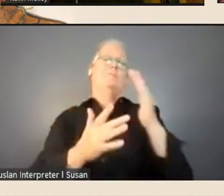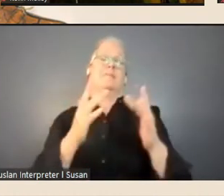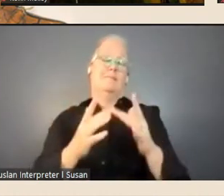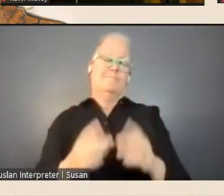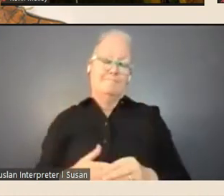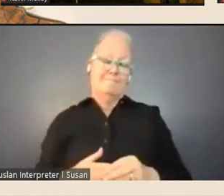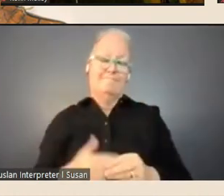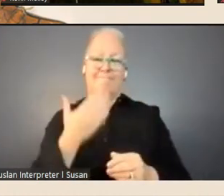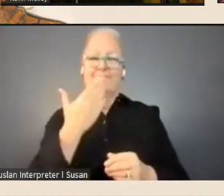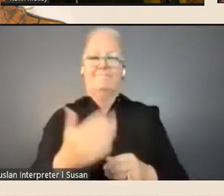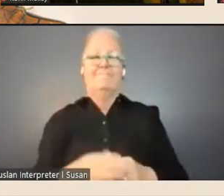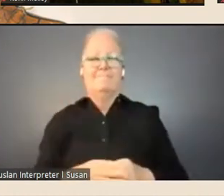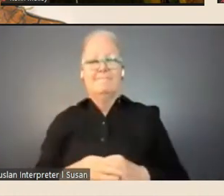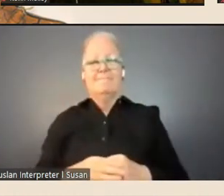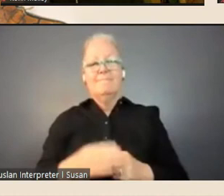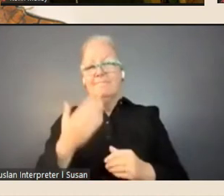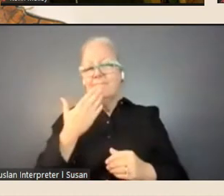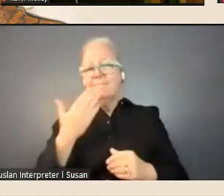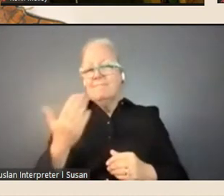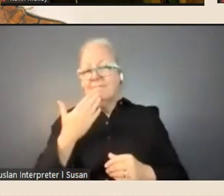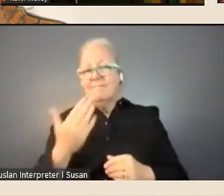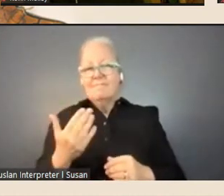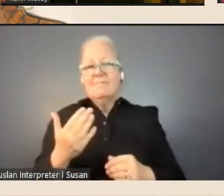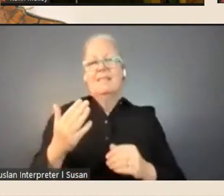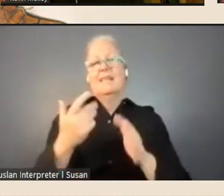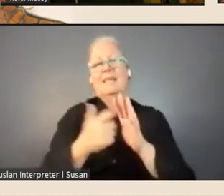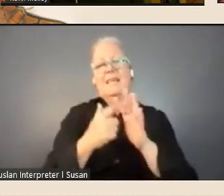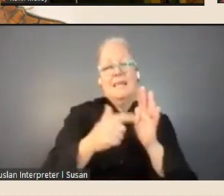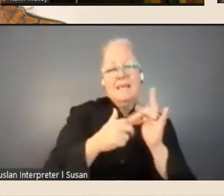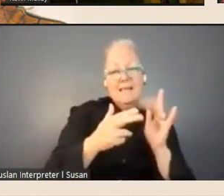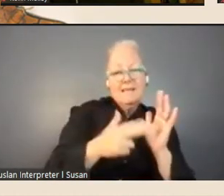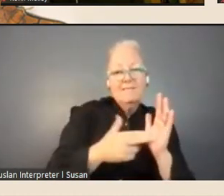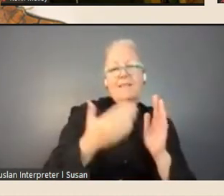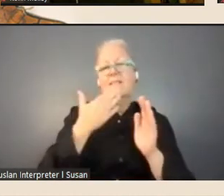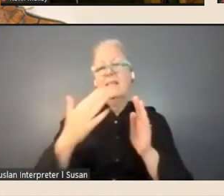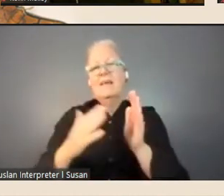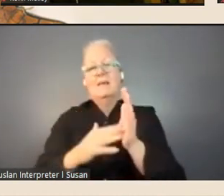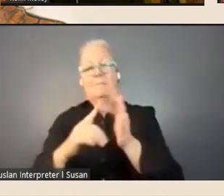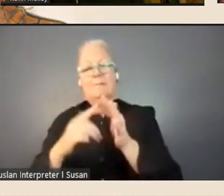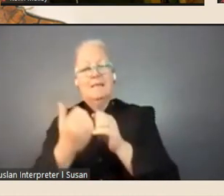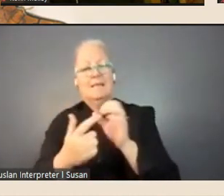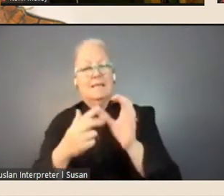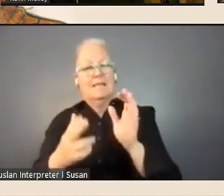Shona: Thank you Megan, and thank you Kevin for that, that additional point yeah that's, that's really valuable. Suzie?